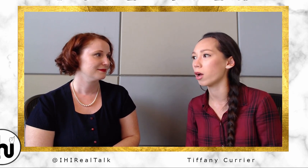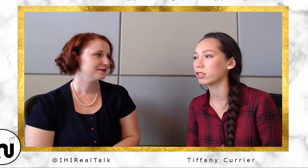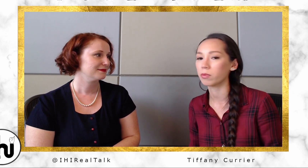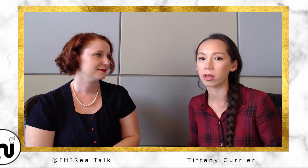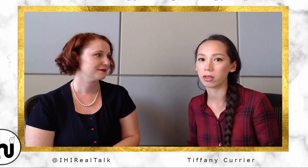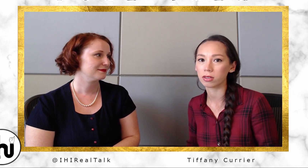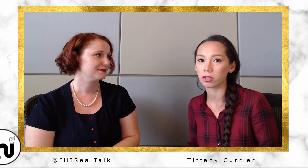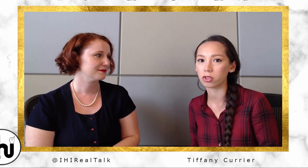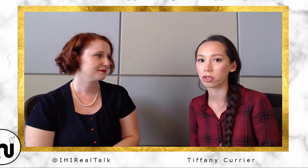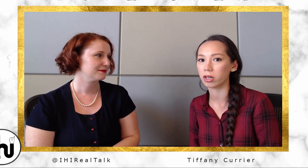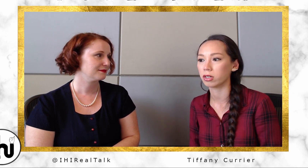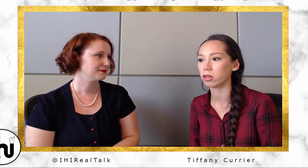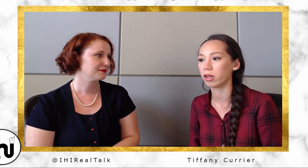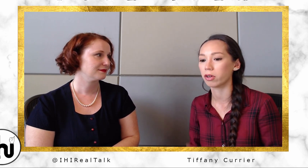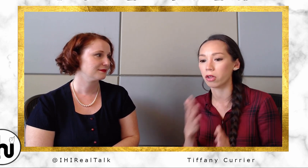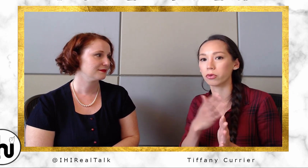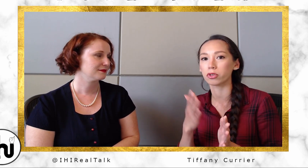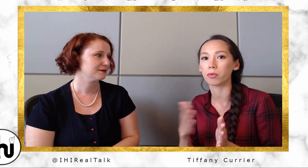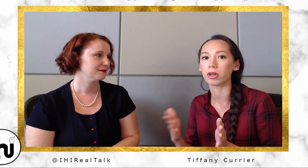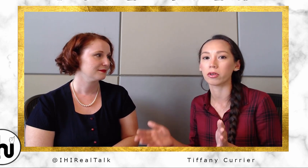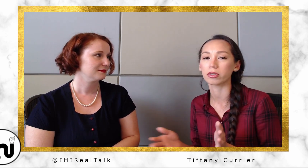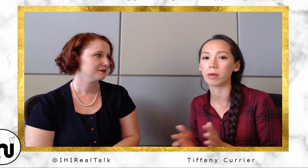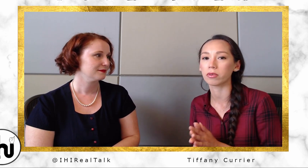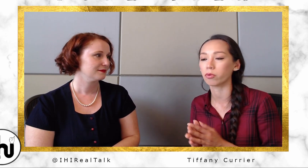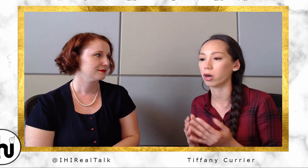to be in this industry until I'd gone through so many other types of work.